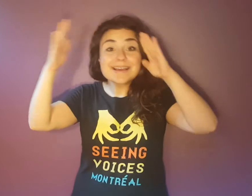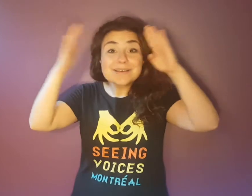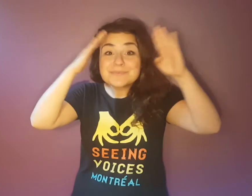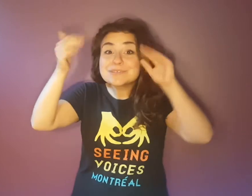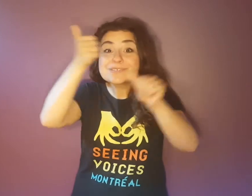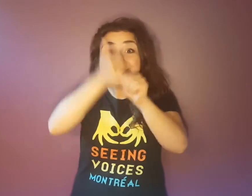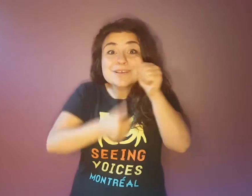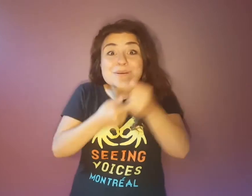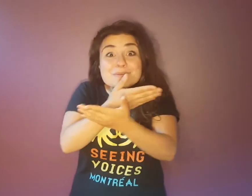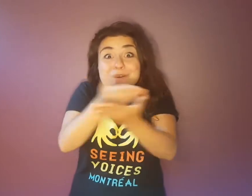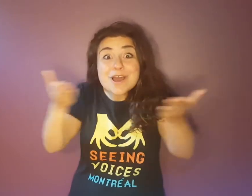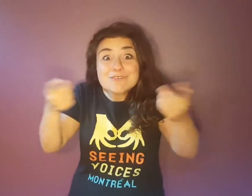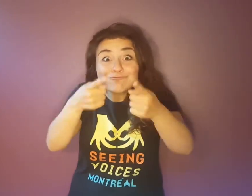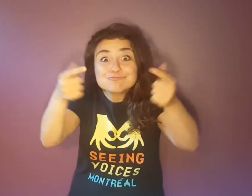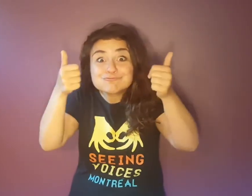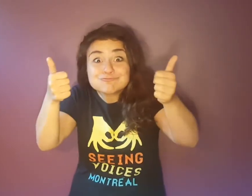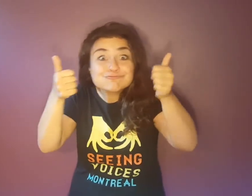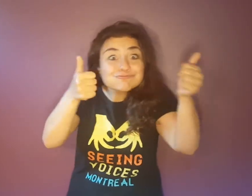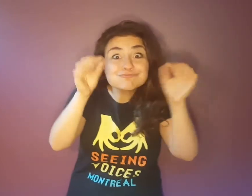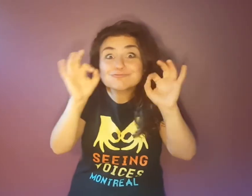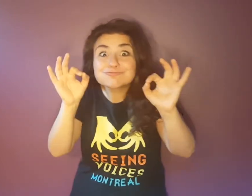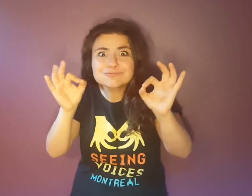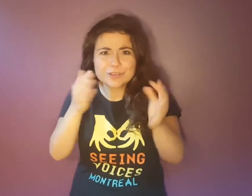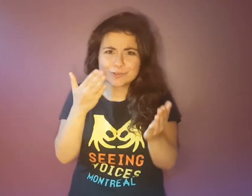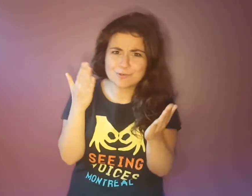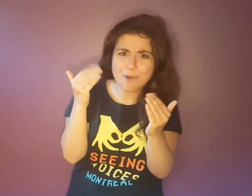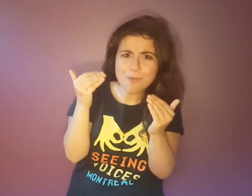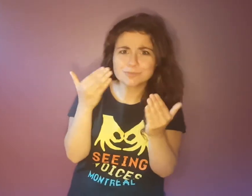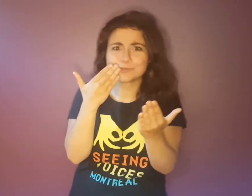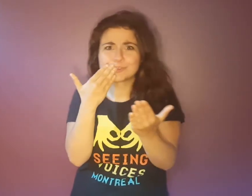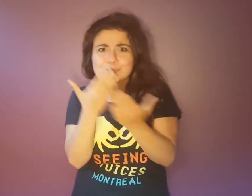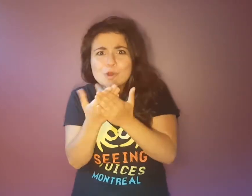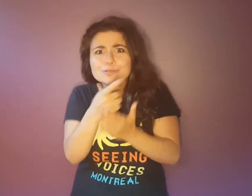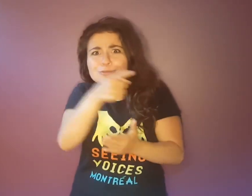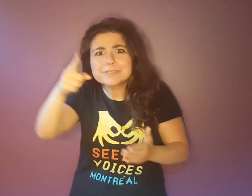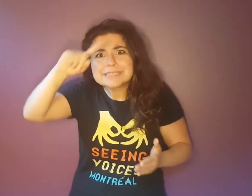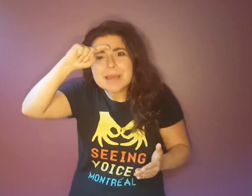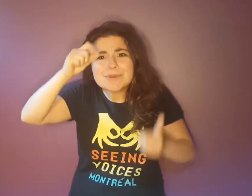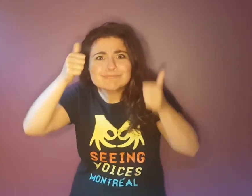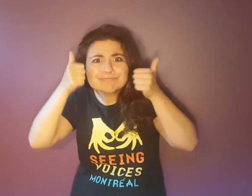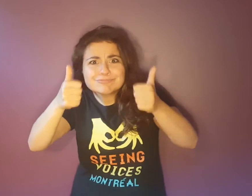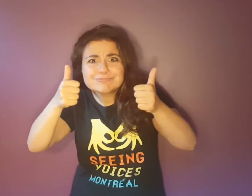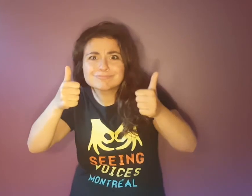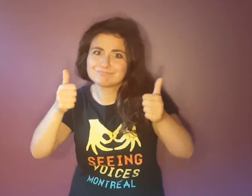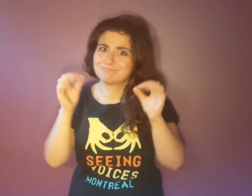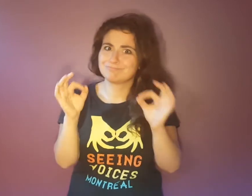Hi everyone! I hope you are all doing well and that you've been enjoying your summer.